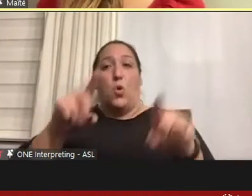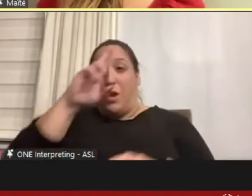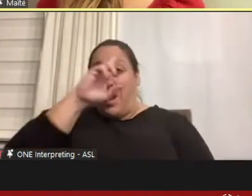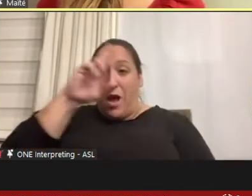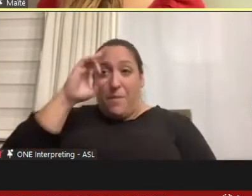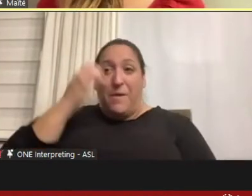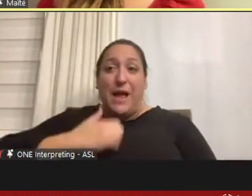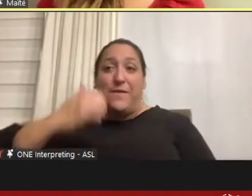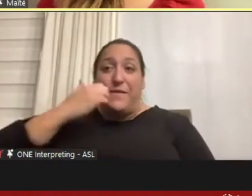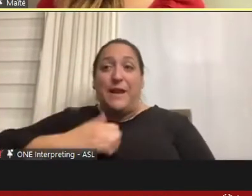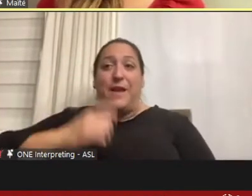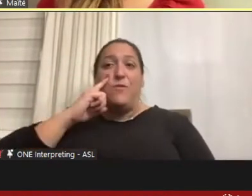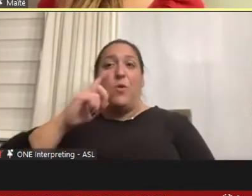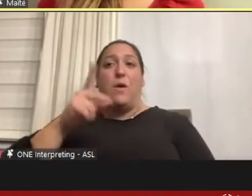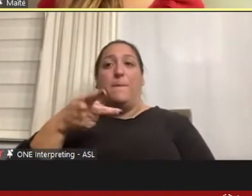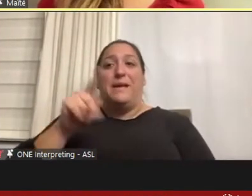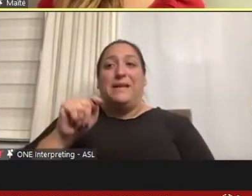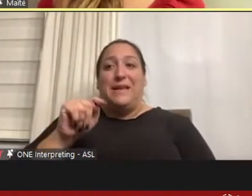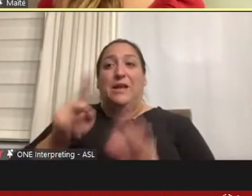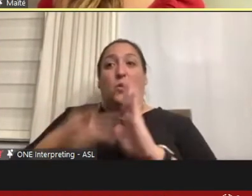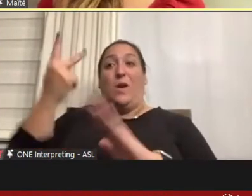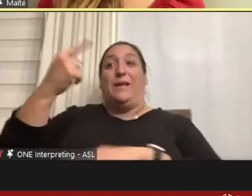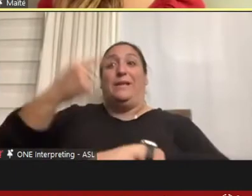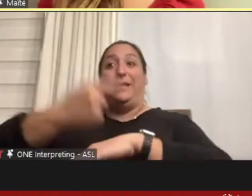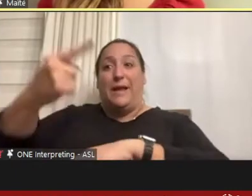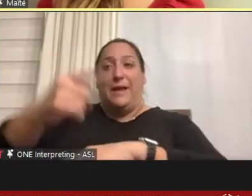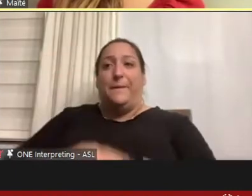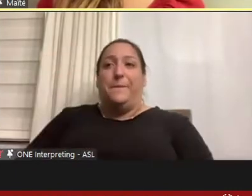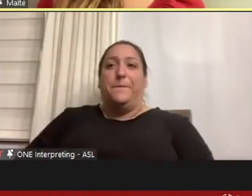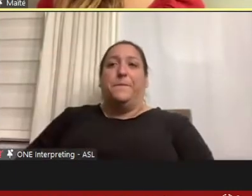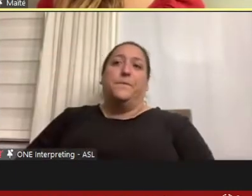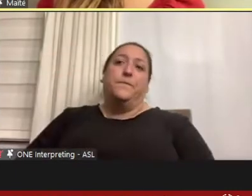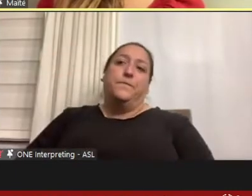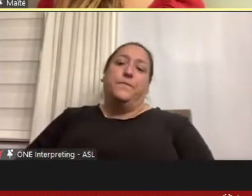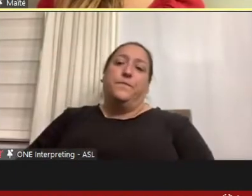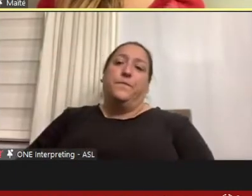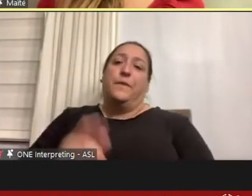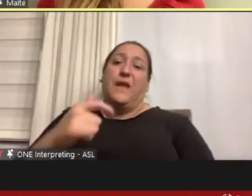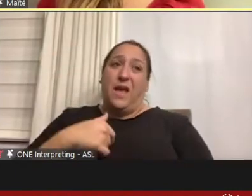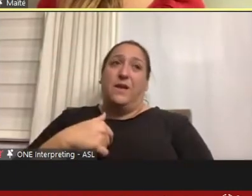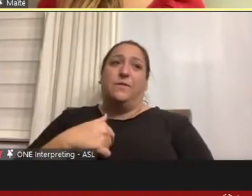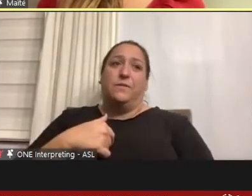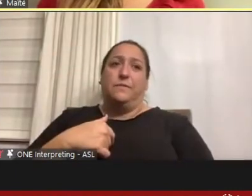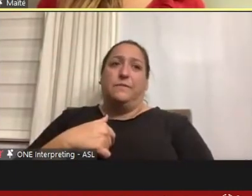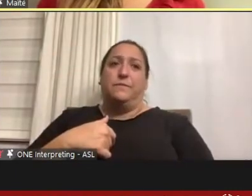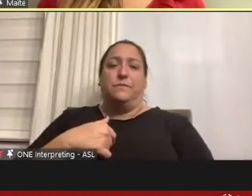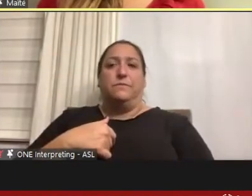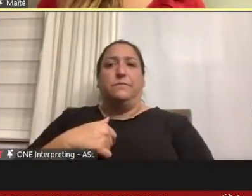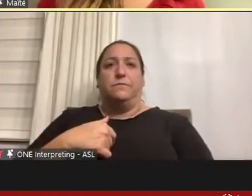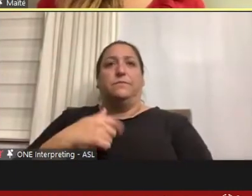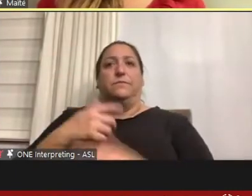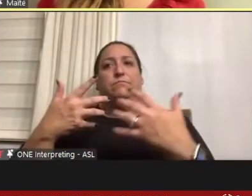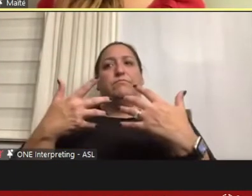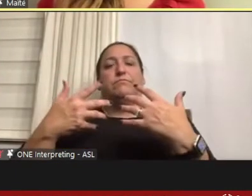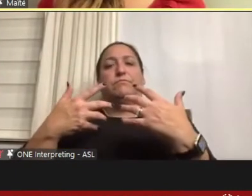physical therapy twice a day, so I was pretty immersed in this setting growing up,